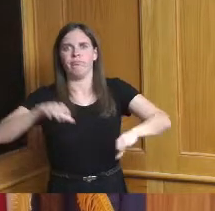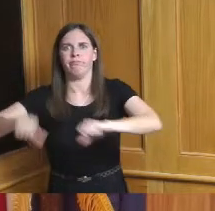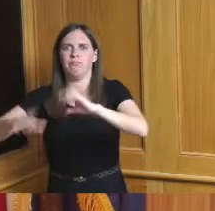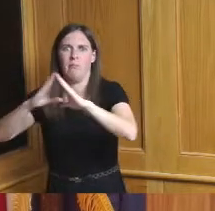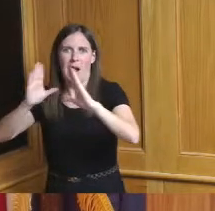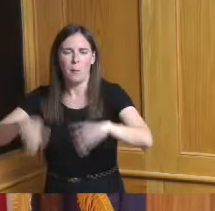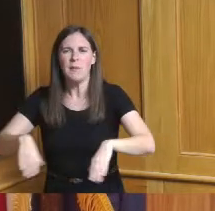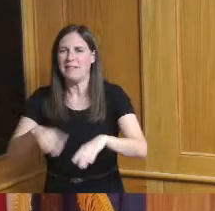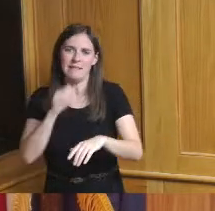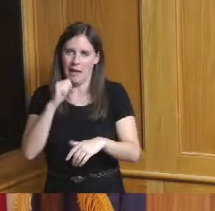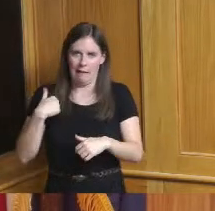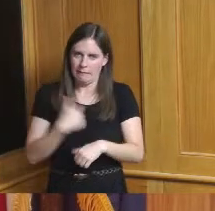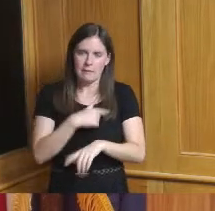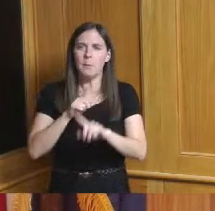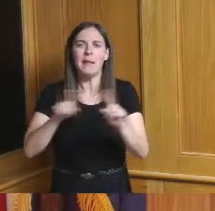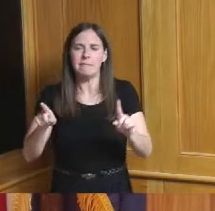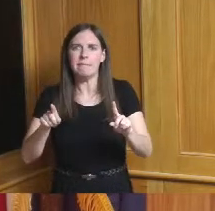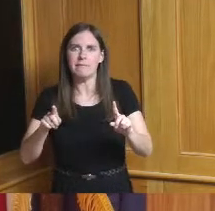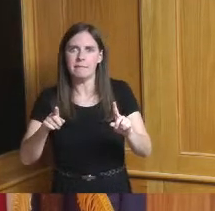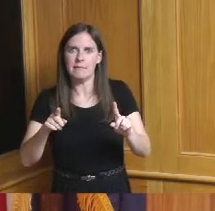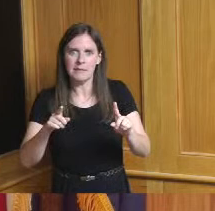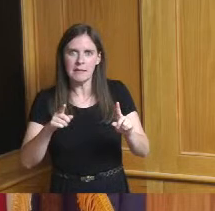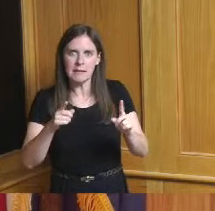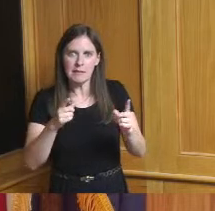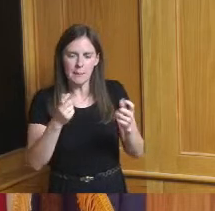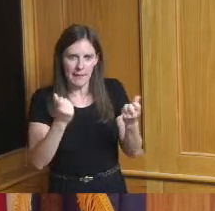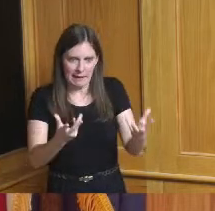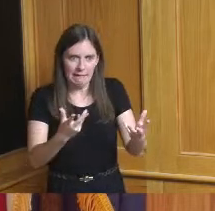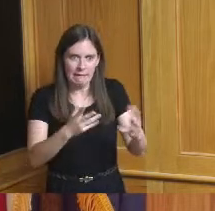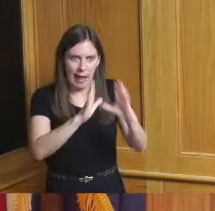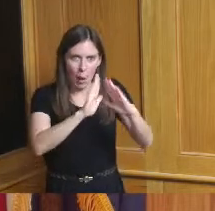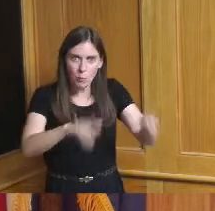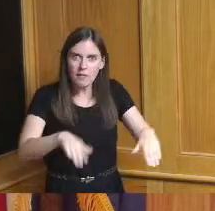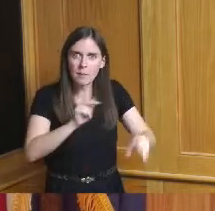you know the house is grabbed but sometimes these commercial properties they can go forever